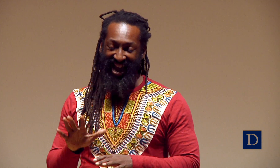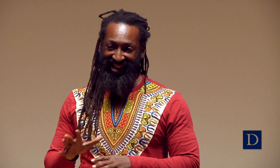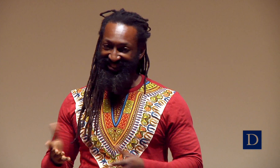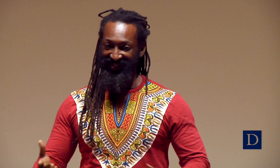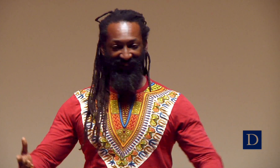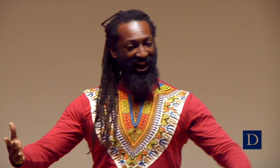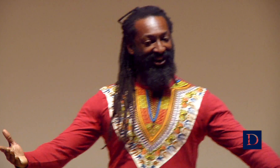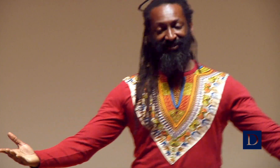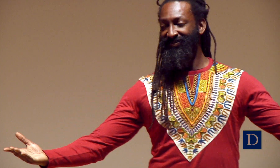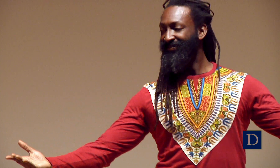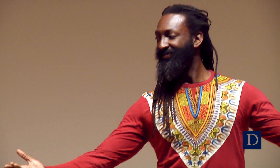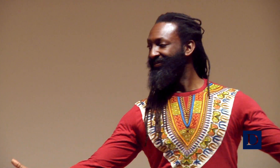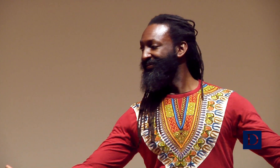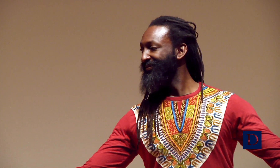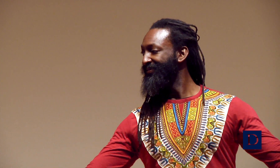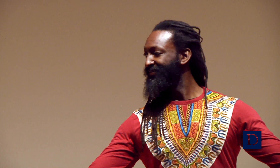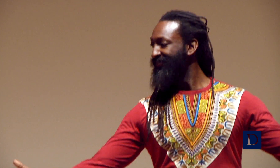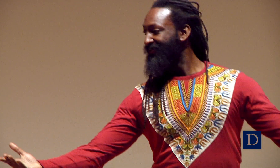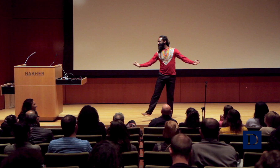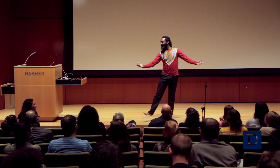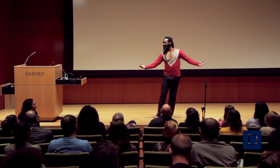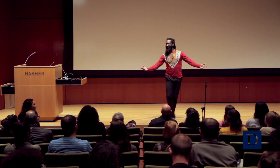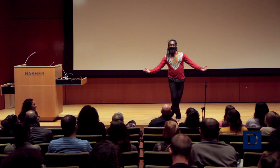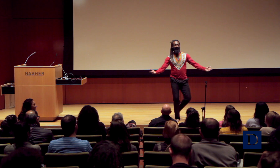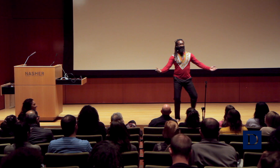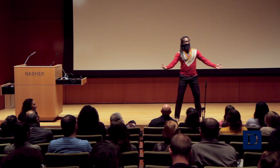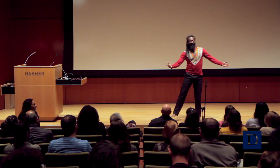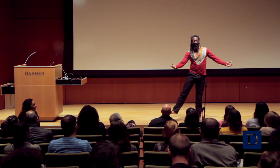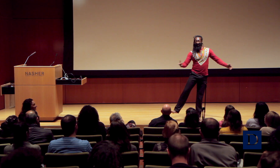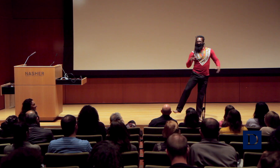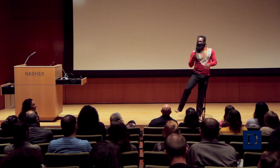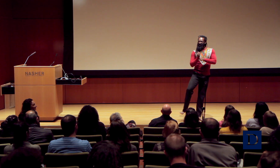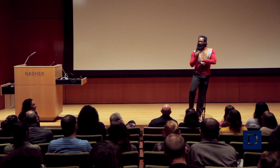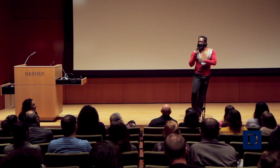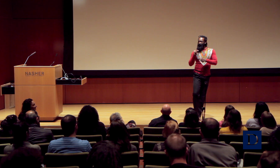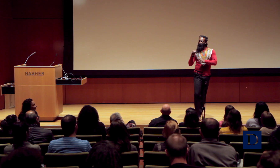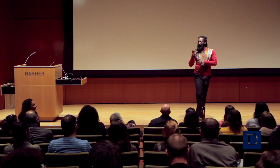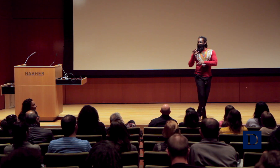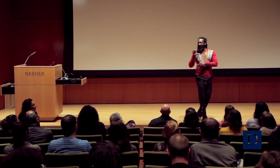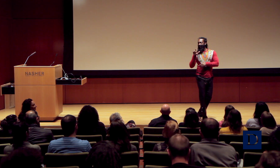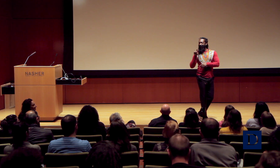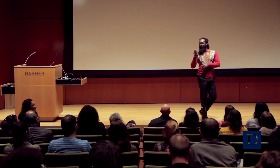So that’s pretty nice.